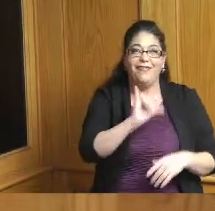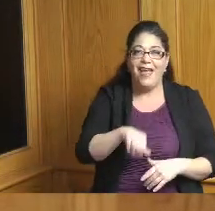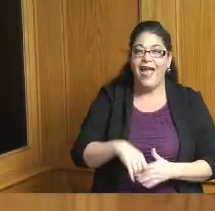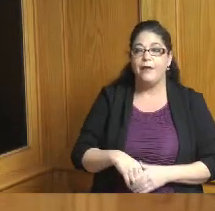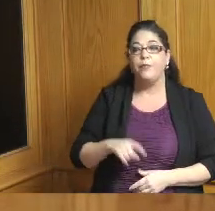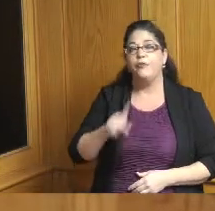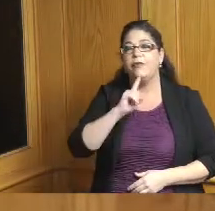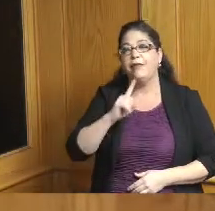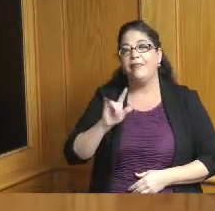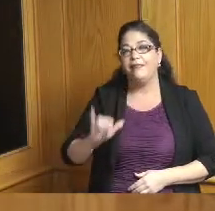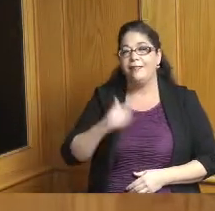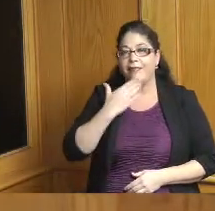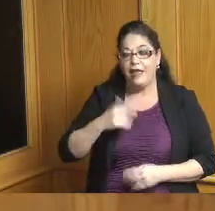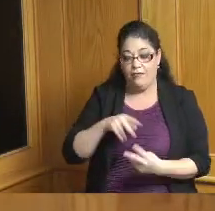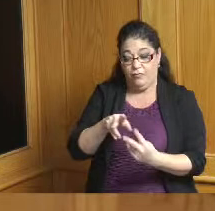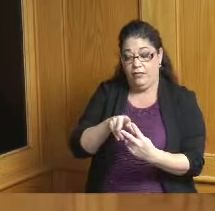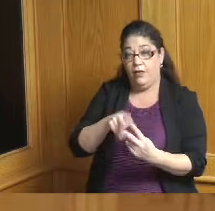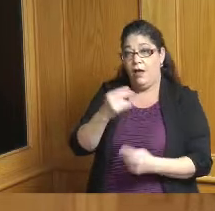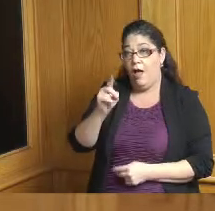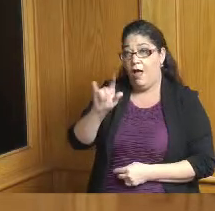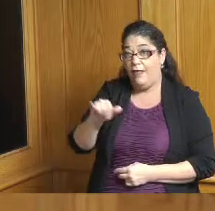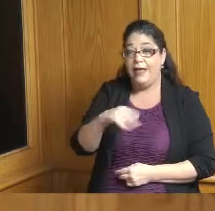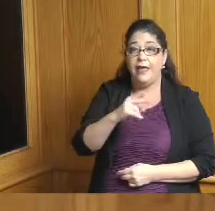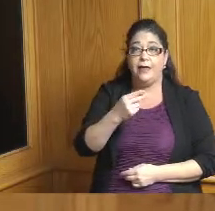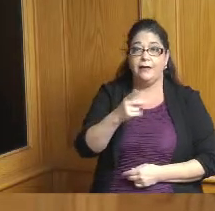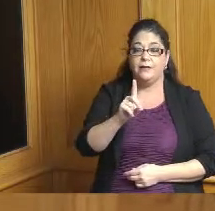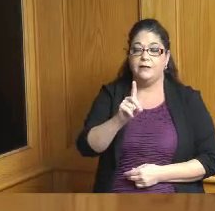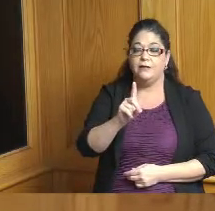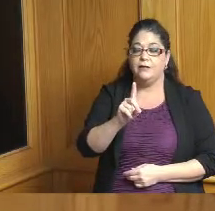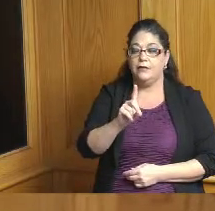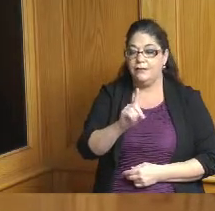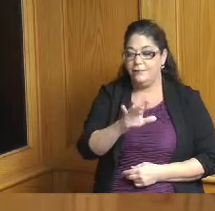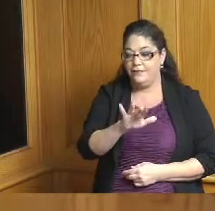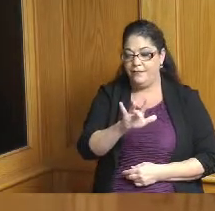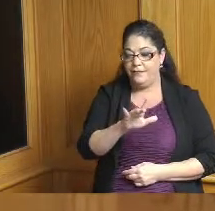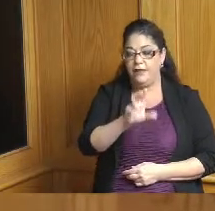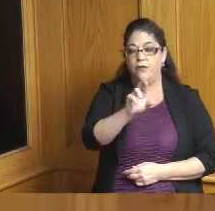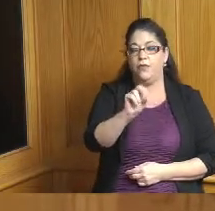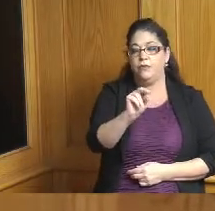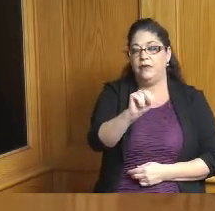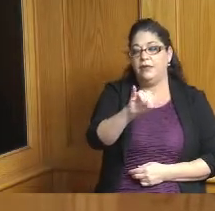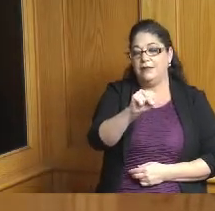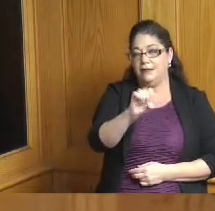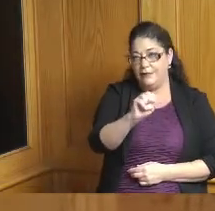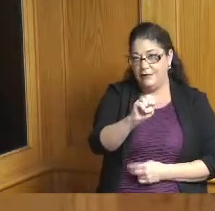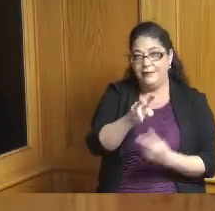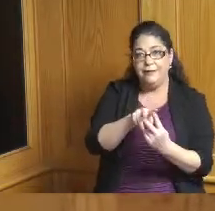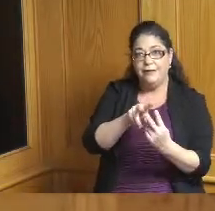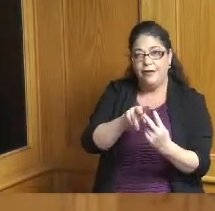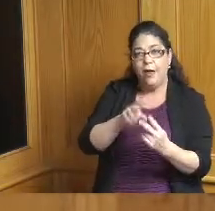up you and Holly were playing a major role on our behalf to make sure that children and families